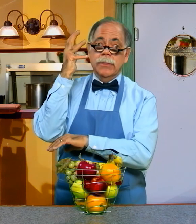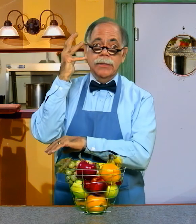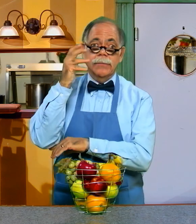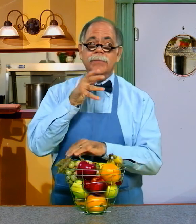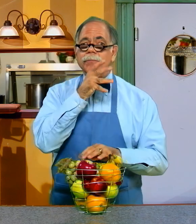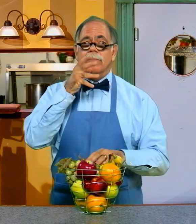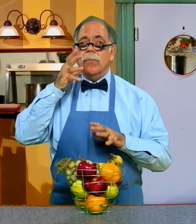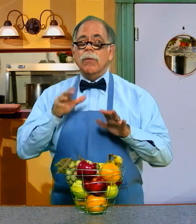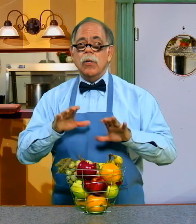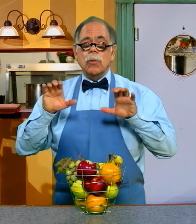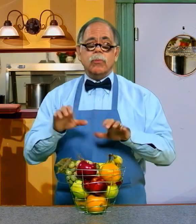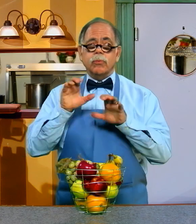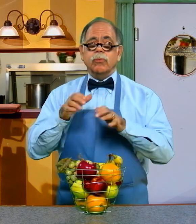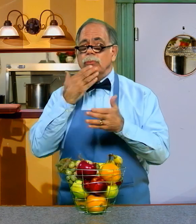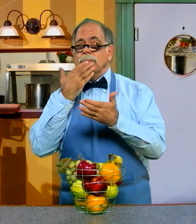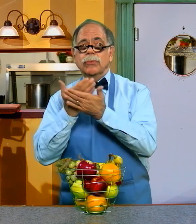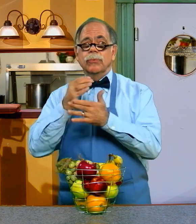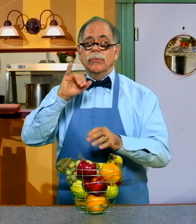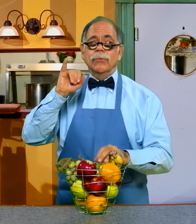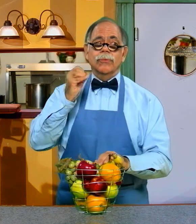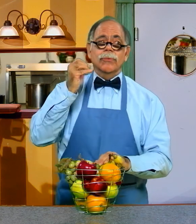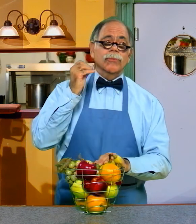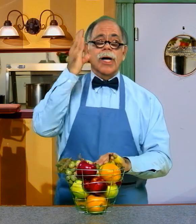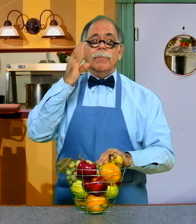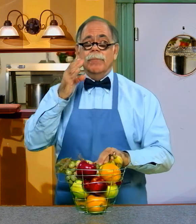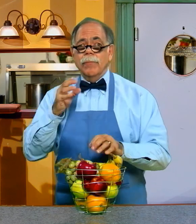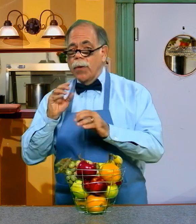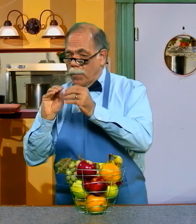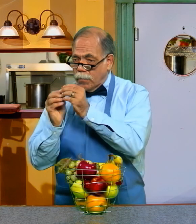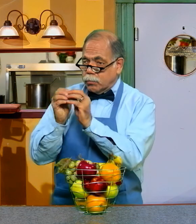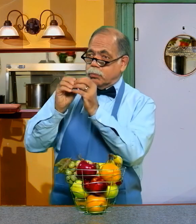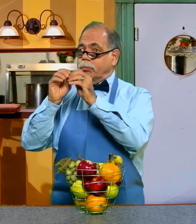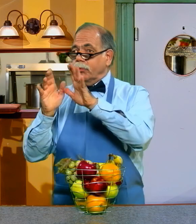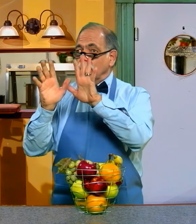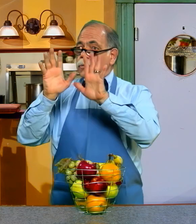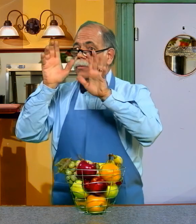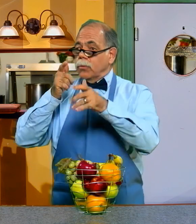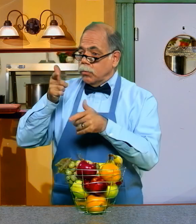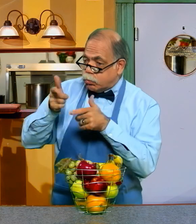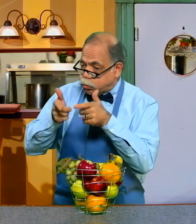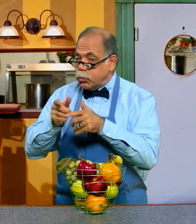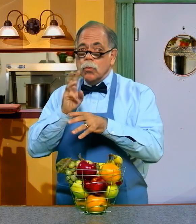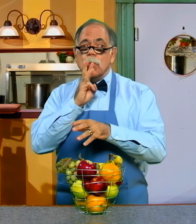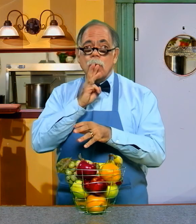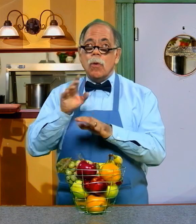IT MEANS THE FARMER HAS DONE A GOOD JOB FERTILIZING AND WATERING THE TREE